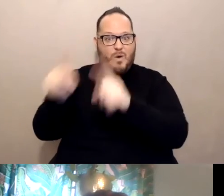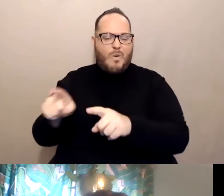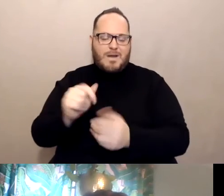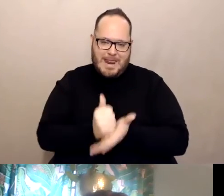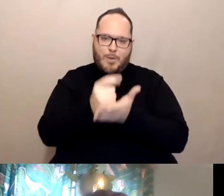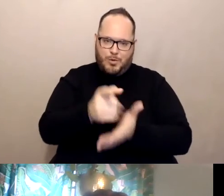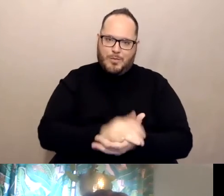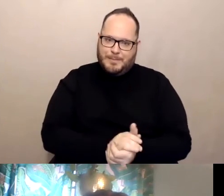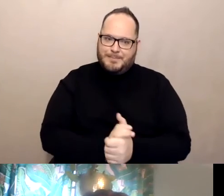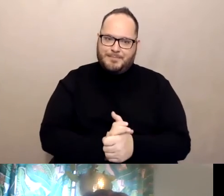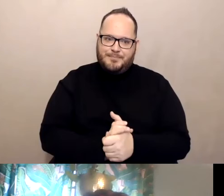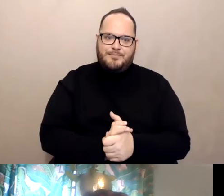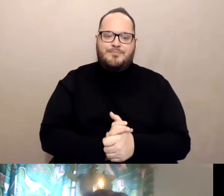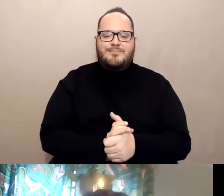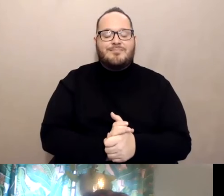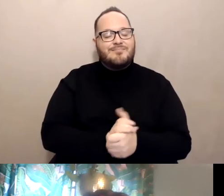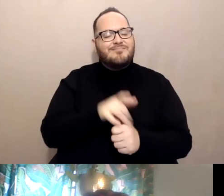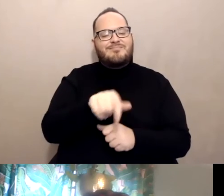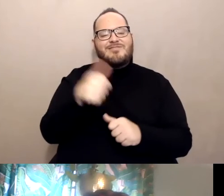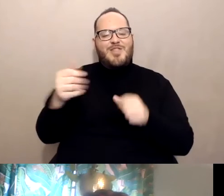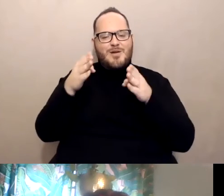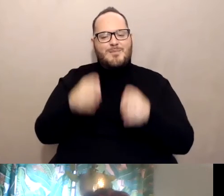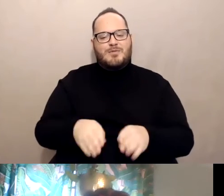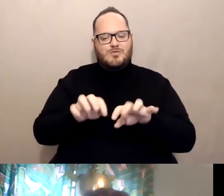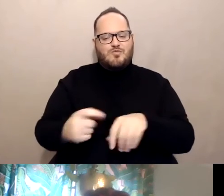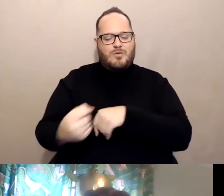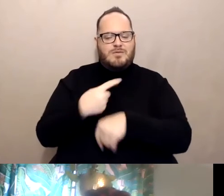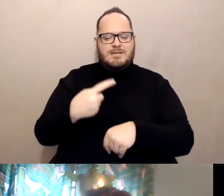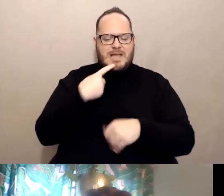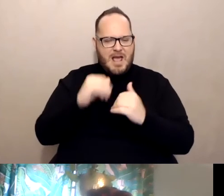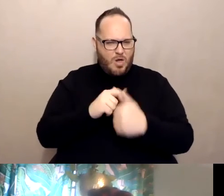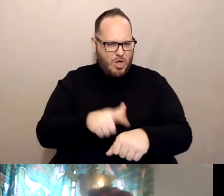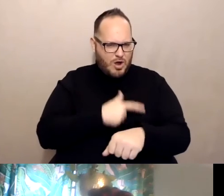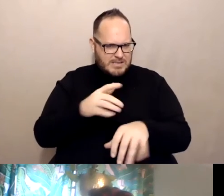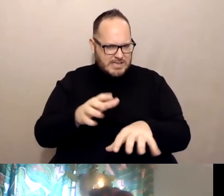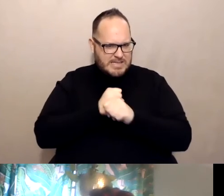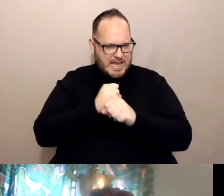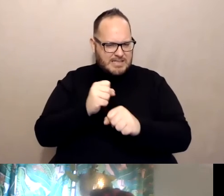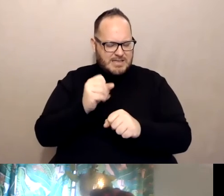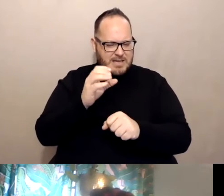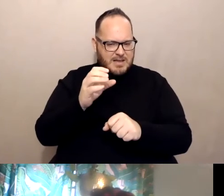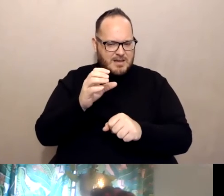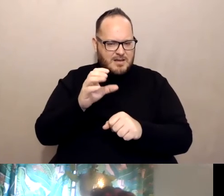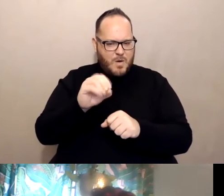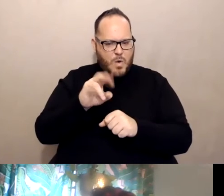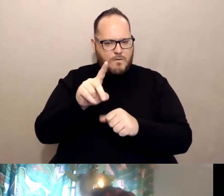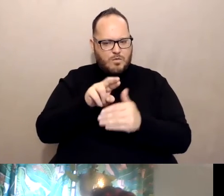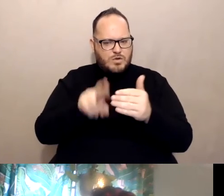And somebody else wrote in and said, how long does it take to get results back from a COVID 19 test?